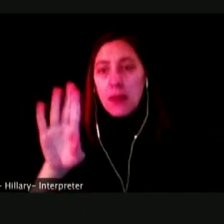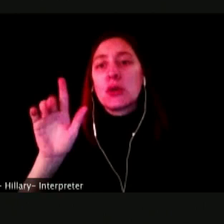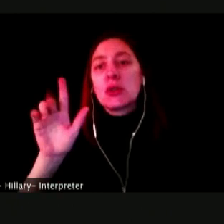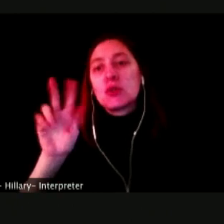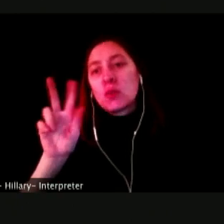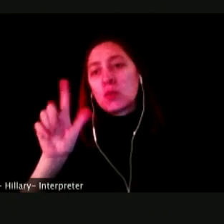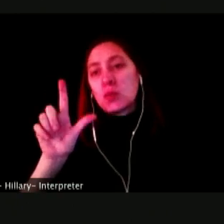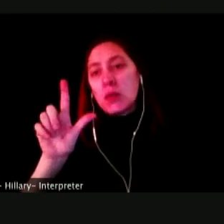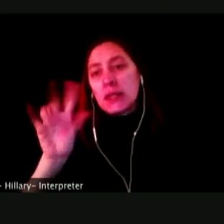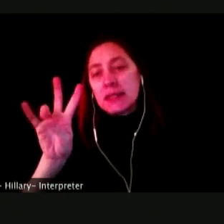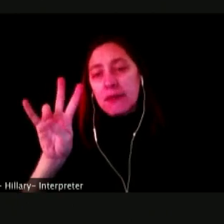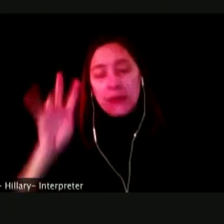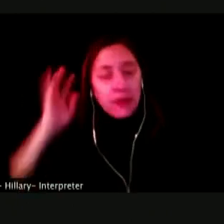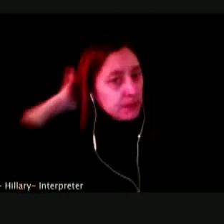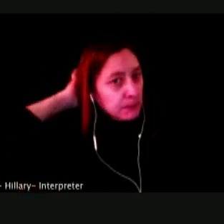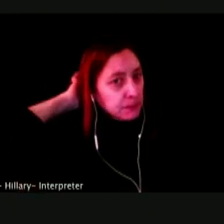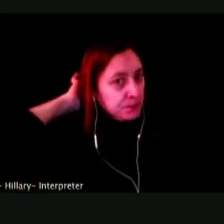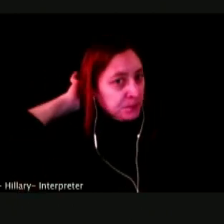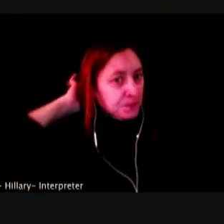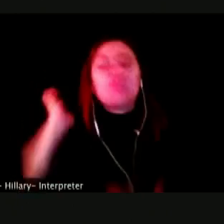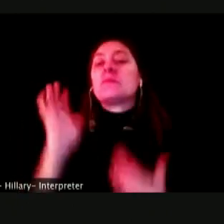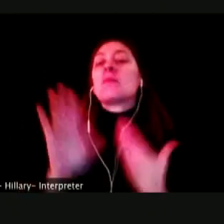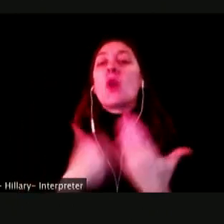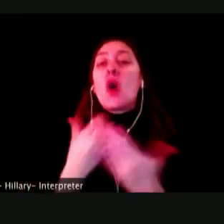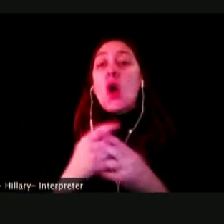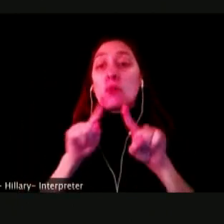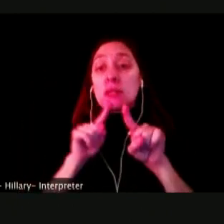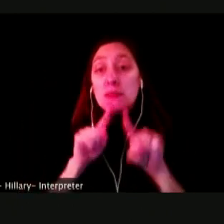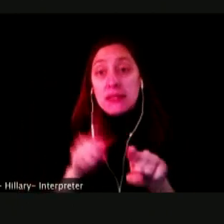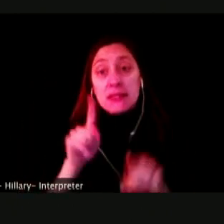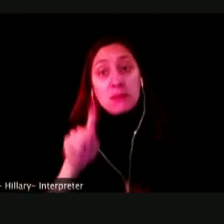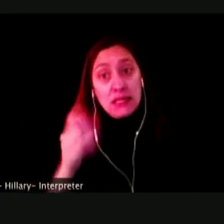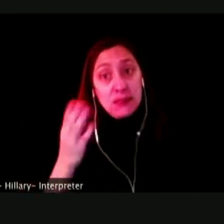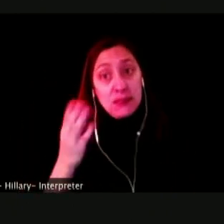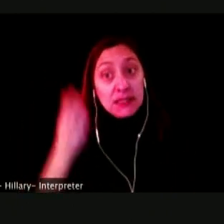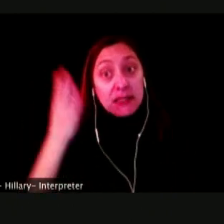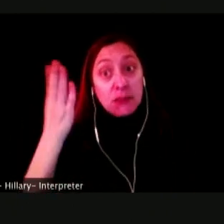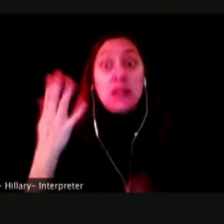AGAIN, ALL RESPONSES MUST BE SUBMITTED BY 5:00 P.M.